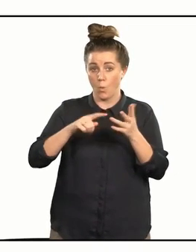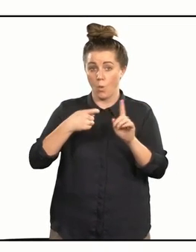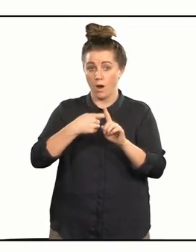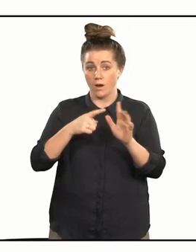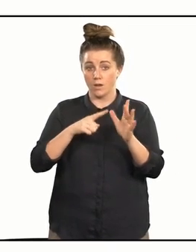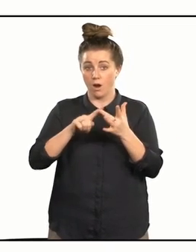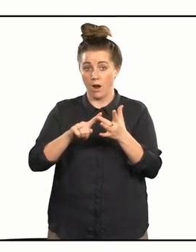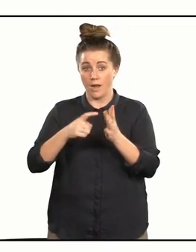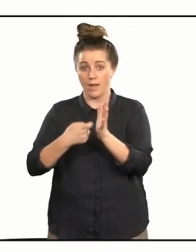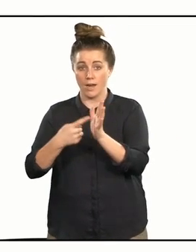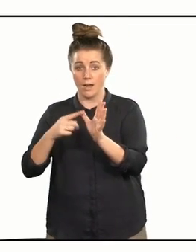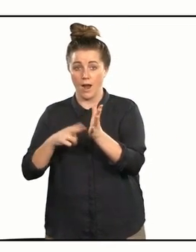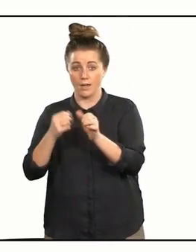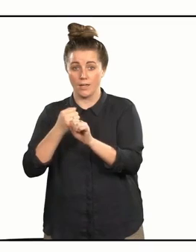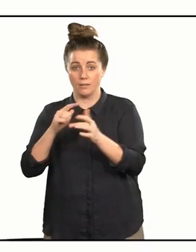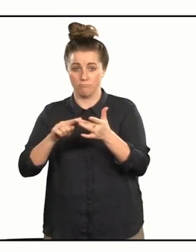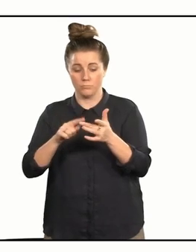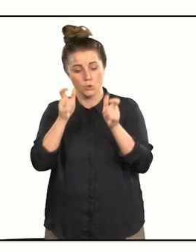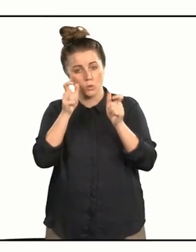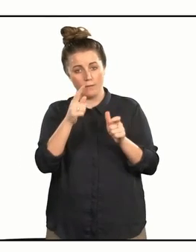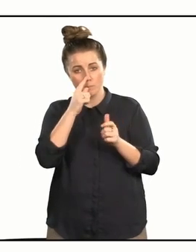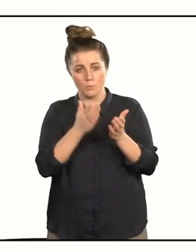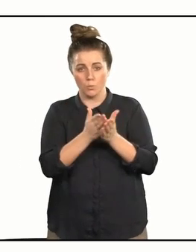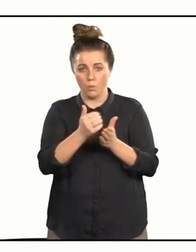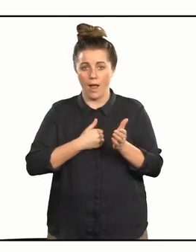to support the positive outcomes for all people in our care.